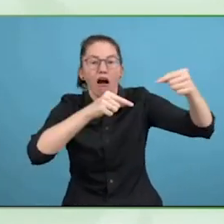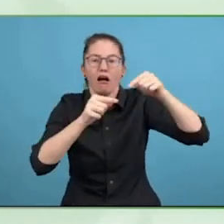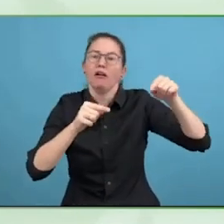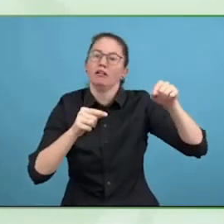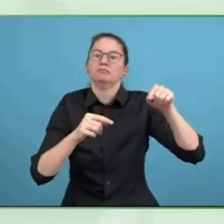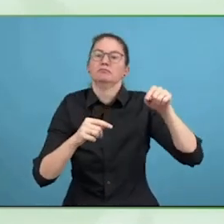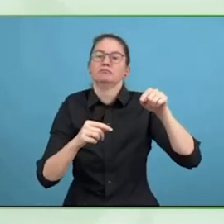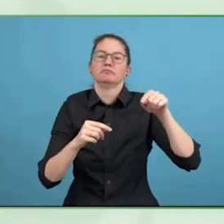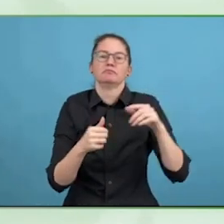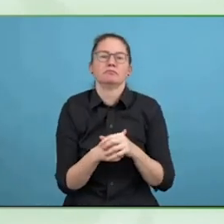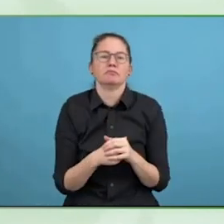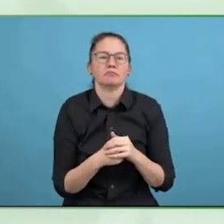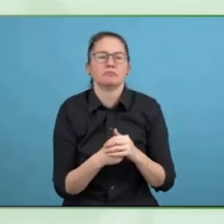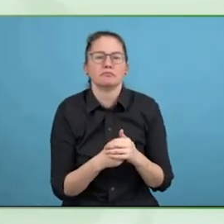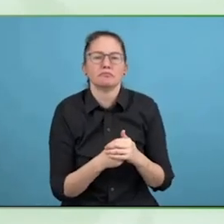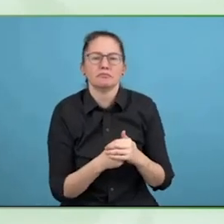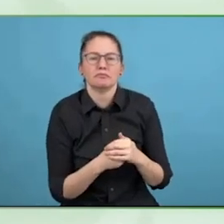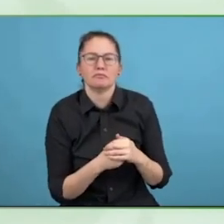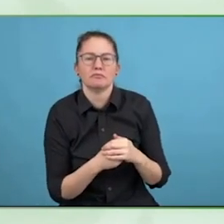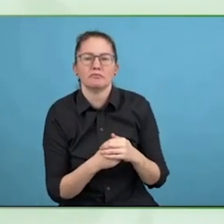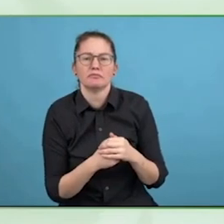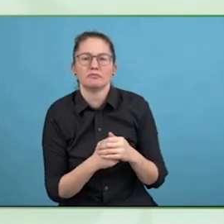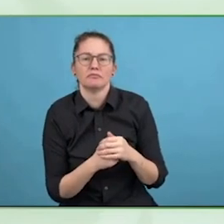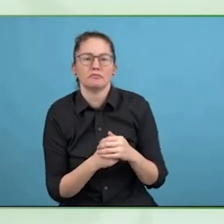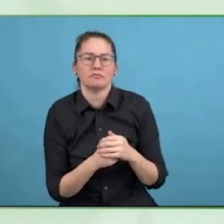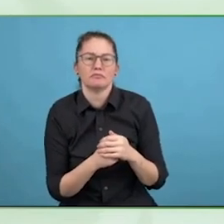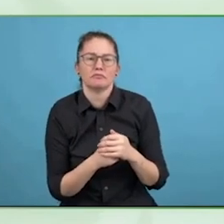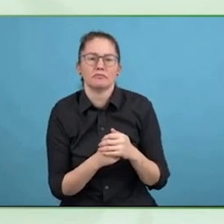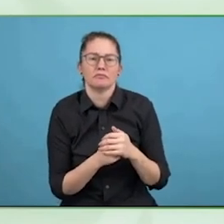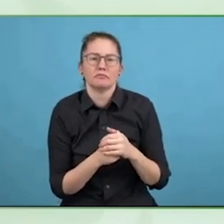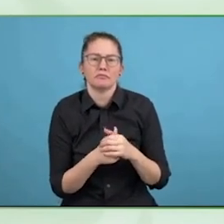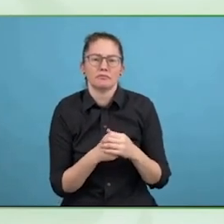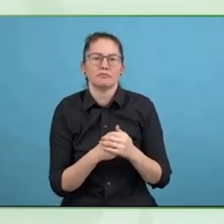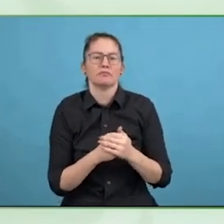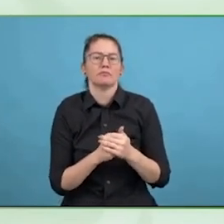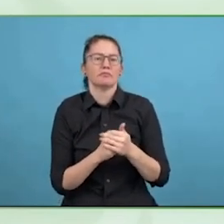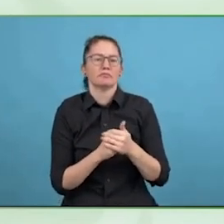consistent approach to creating the accessible built environment that is a win-win for everyone.